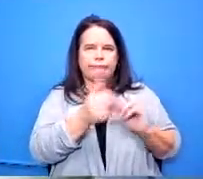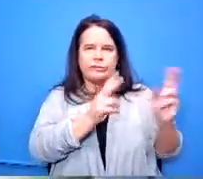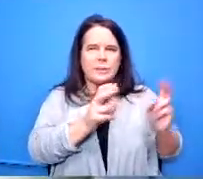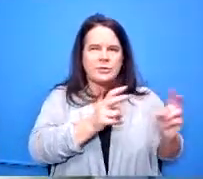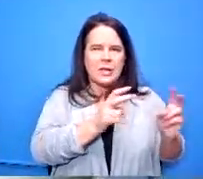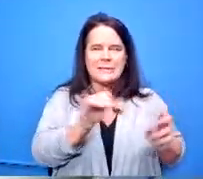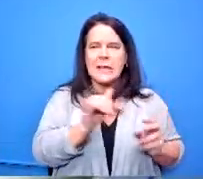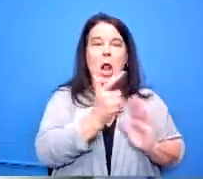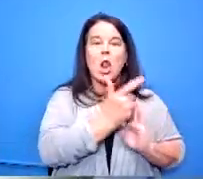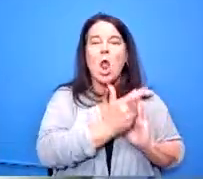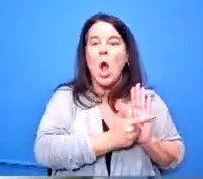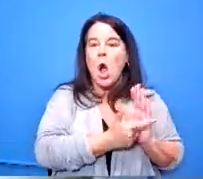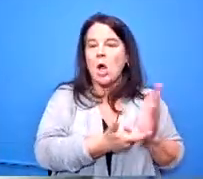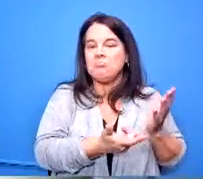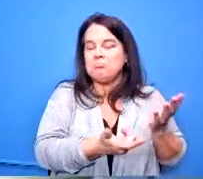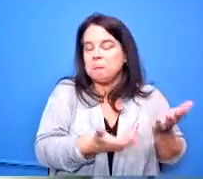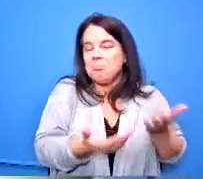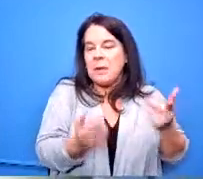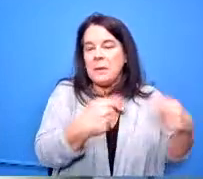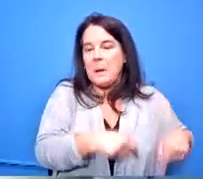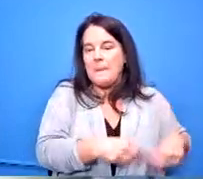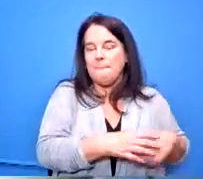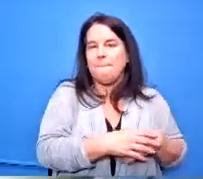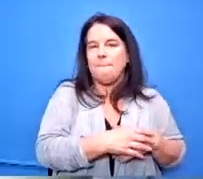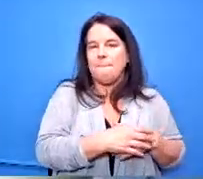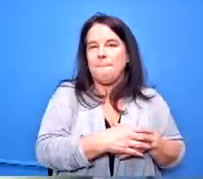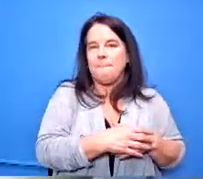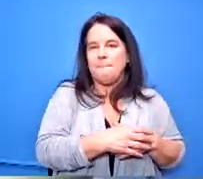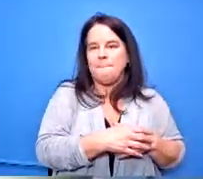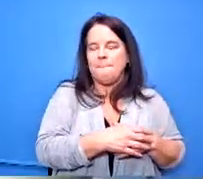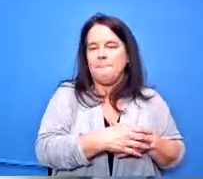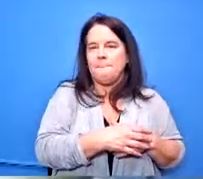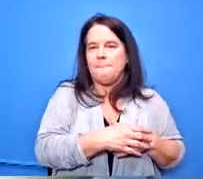or someone coming in things like that in the academic side not necessarily just the art side